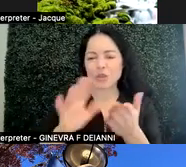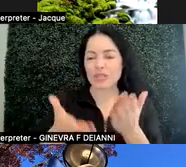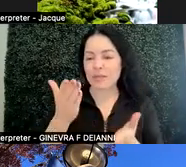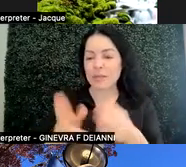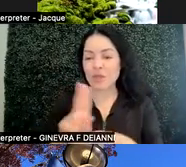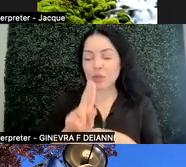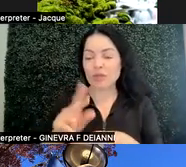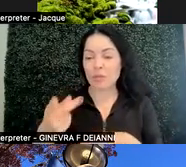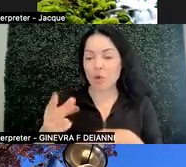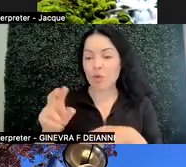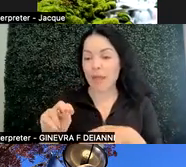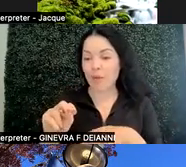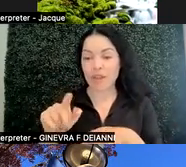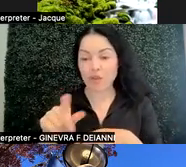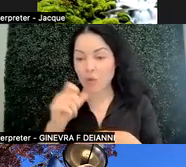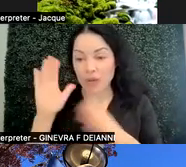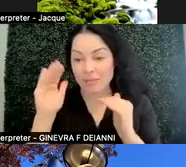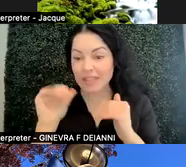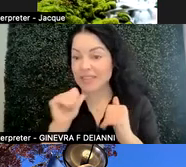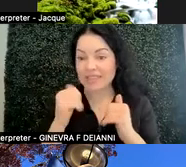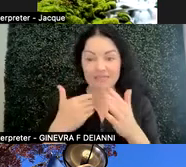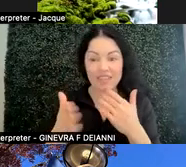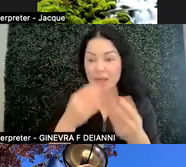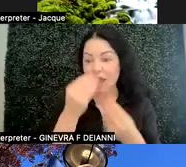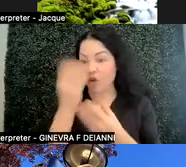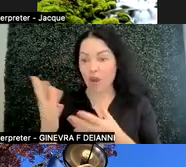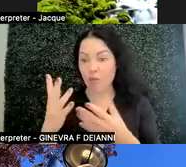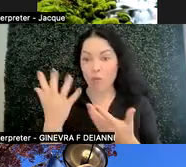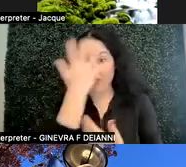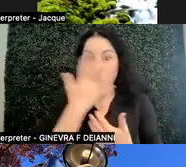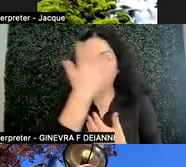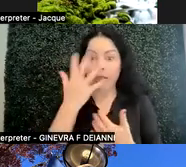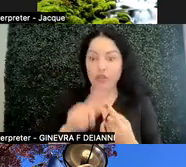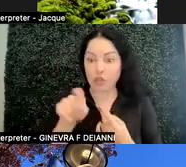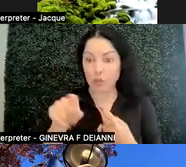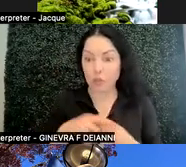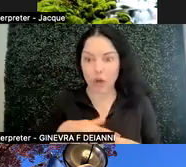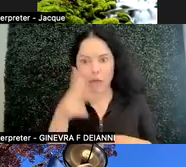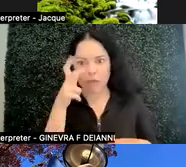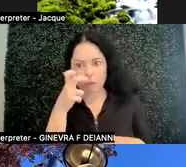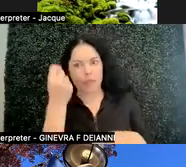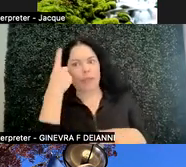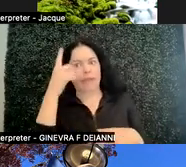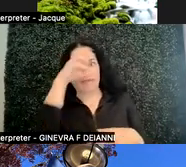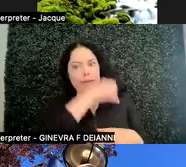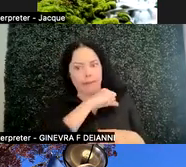It does not matter what the student looks like to you or how you're perceiving them, you have to ask someone's pronoun to know what it is.